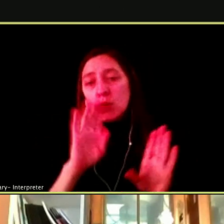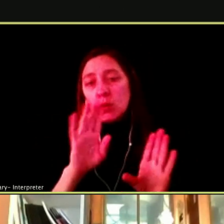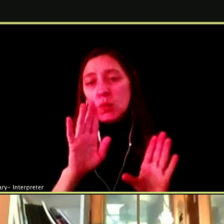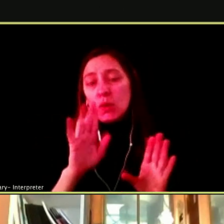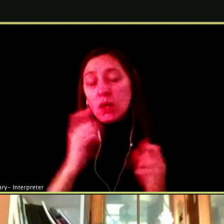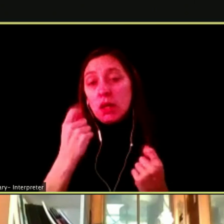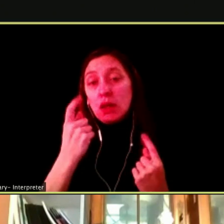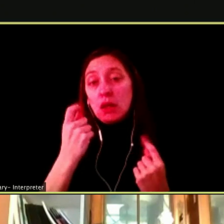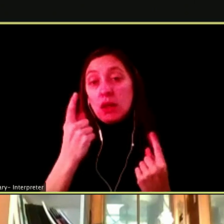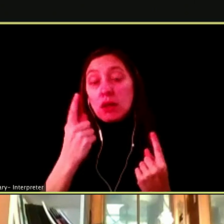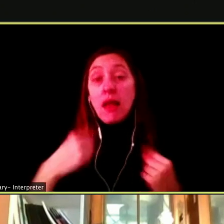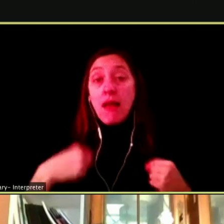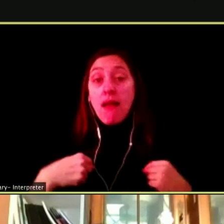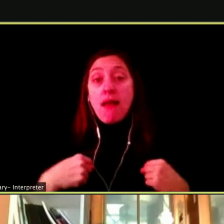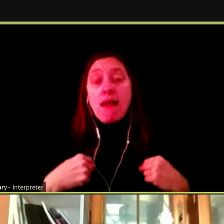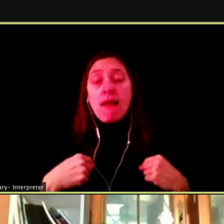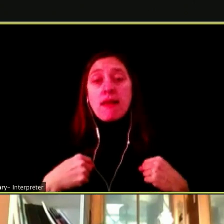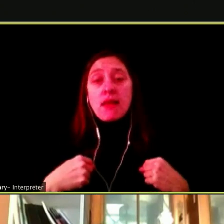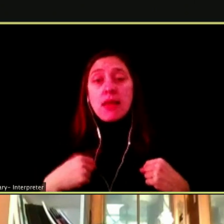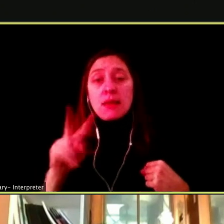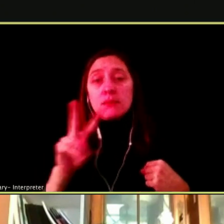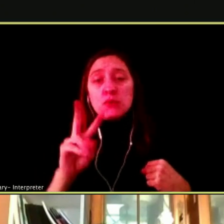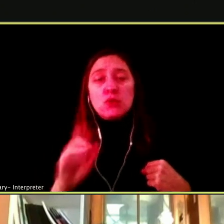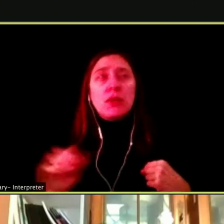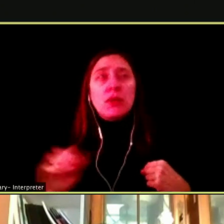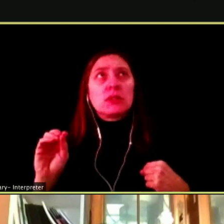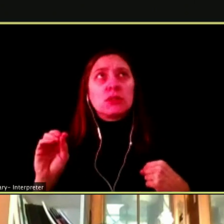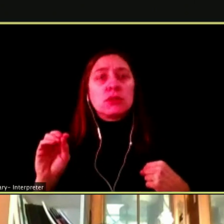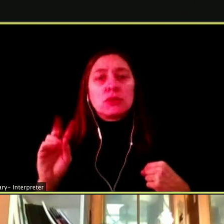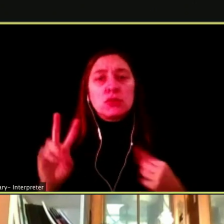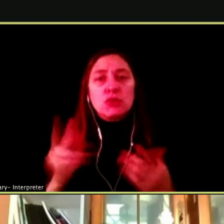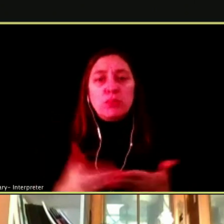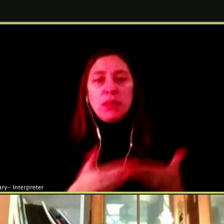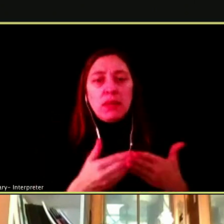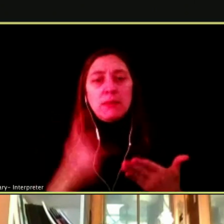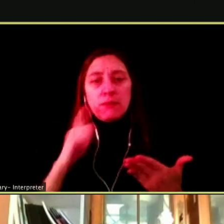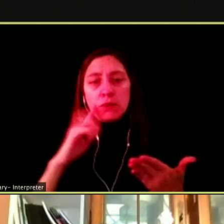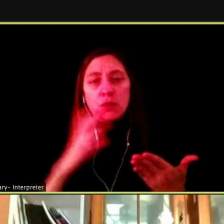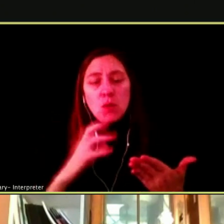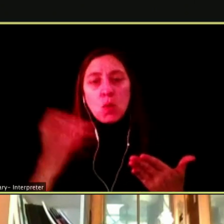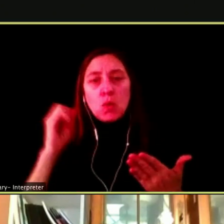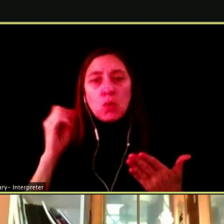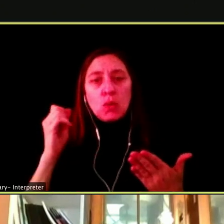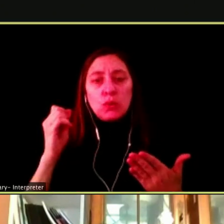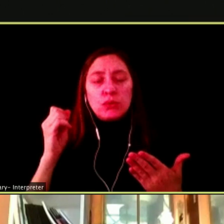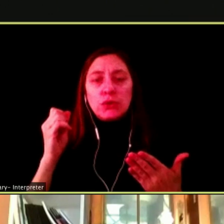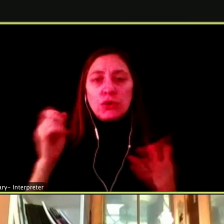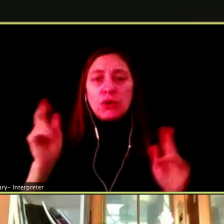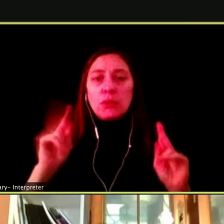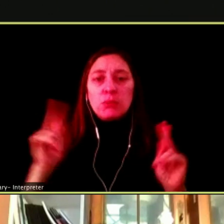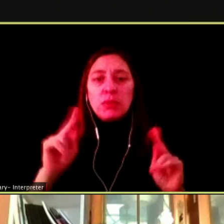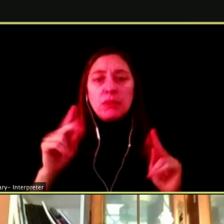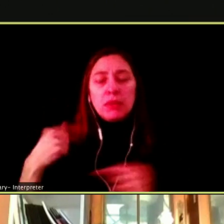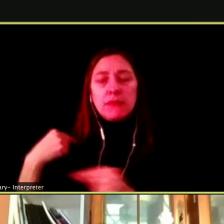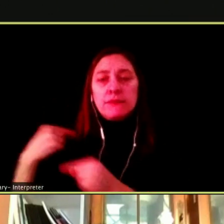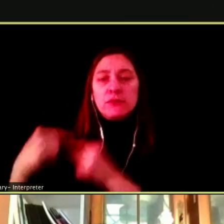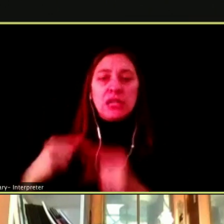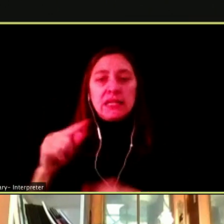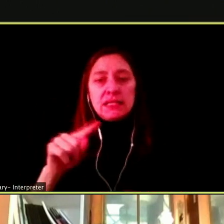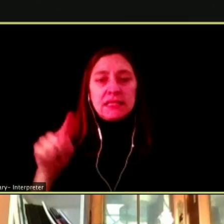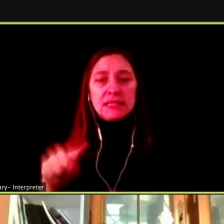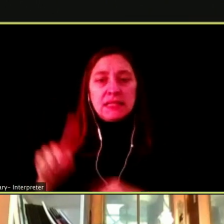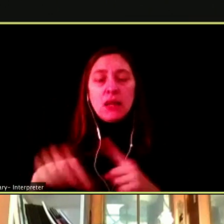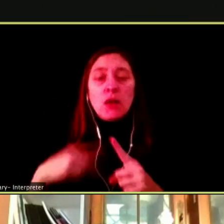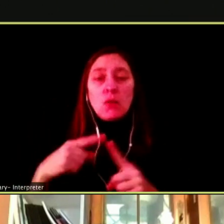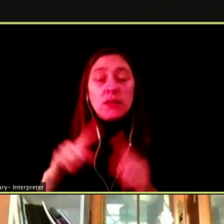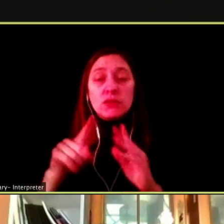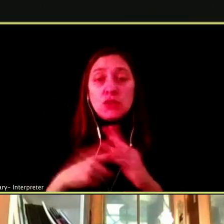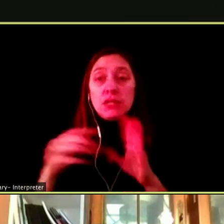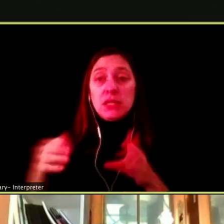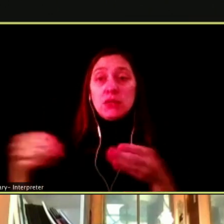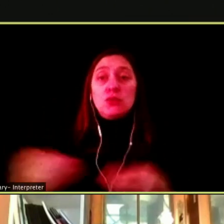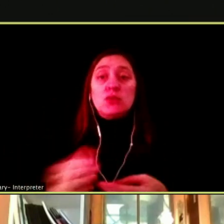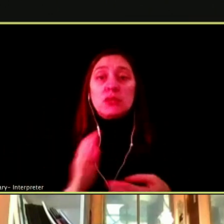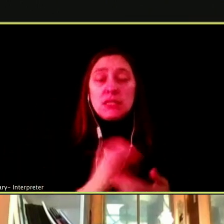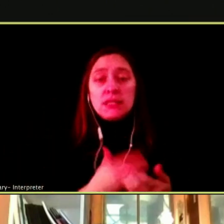IN 2002 MAY FOR THE OLDER OWNERS WHEN VAPING STARTED TO BE INTRODUCED INTO OUR SOCIETY,